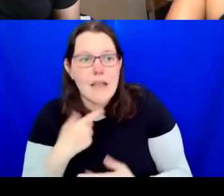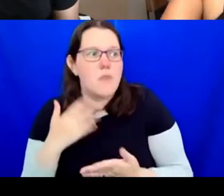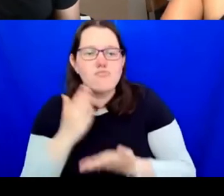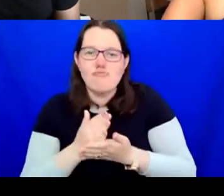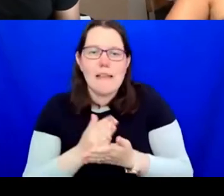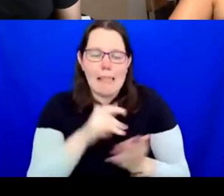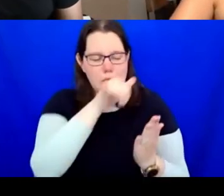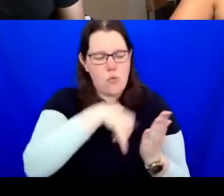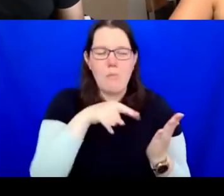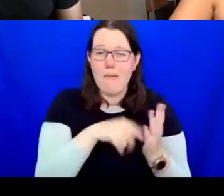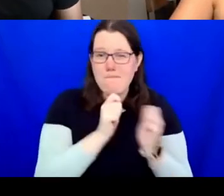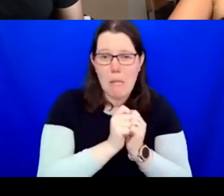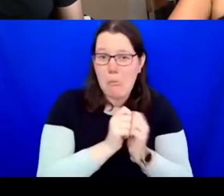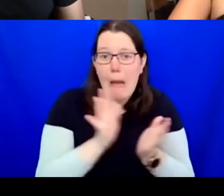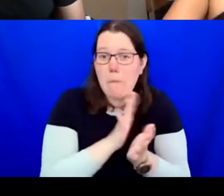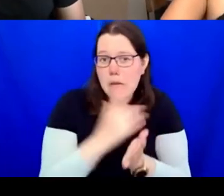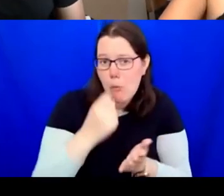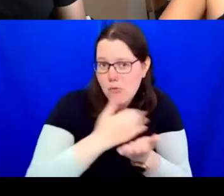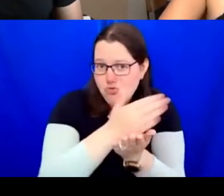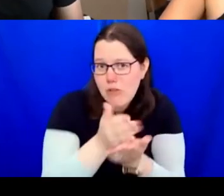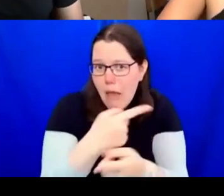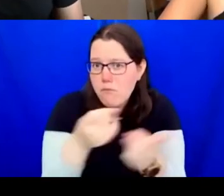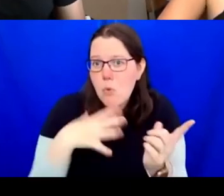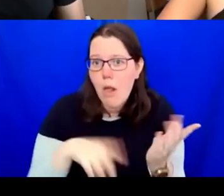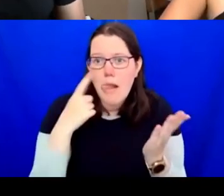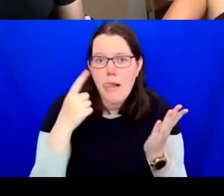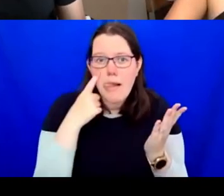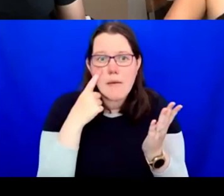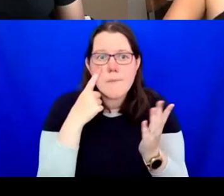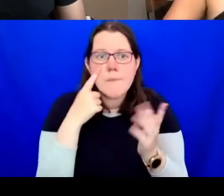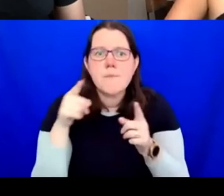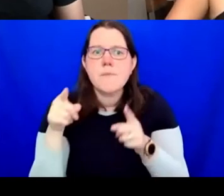group of artists developed called Access Docs for Artists. You must have come across this.